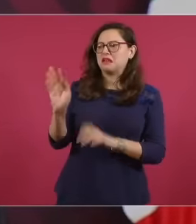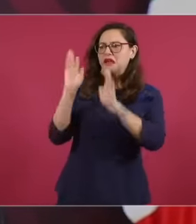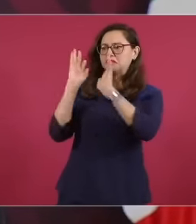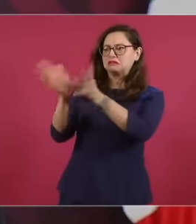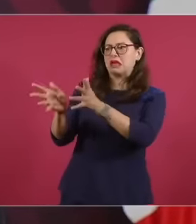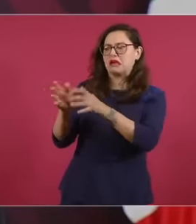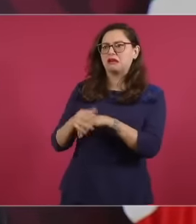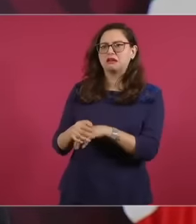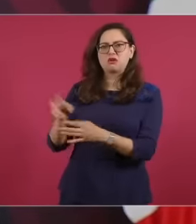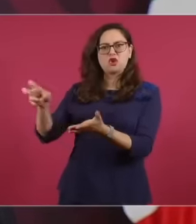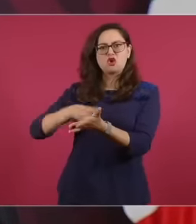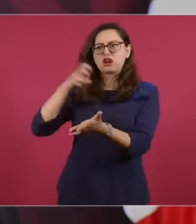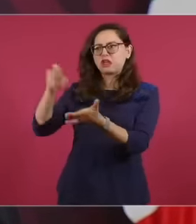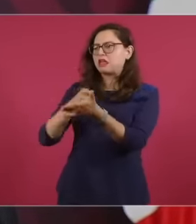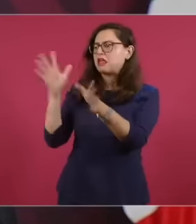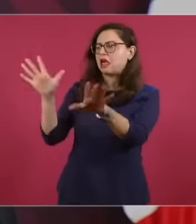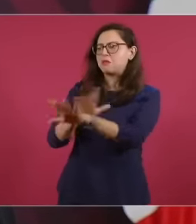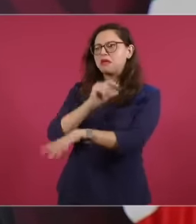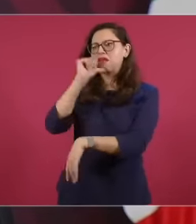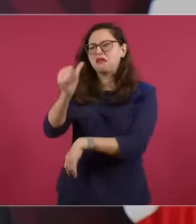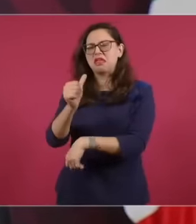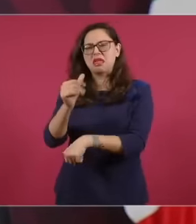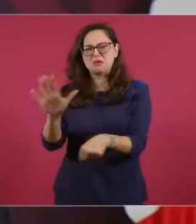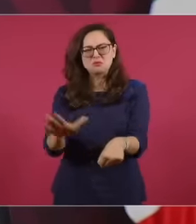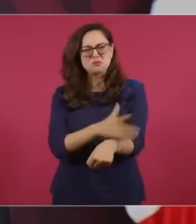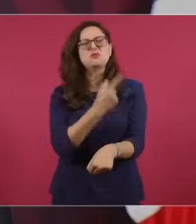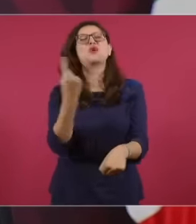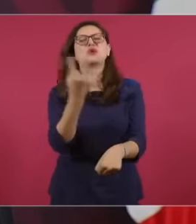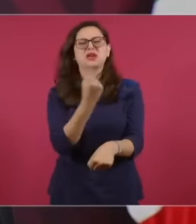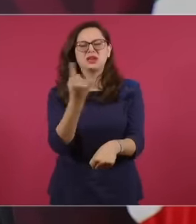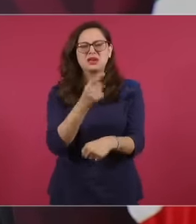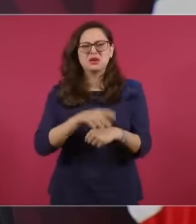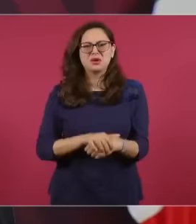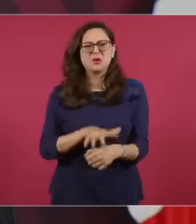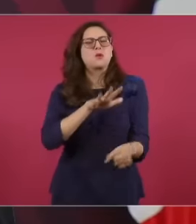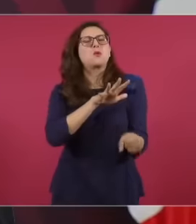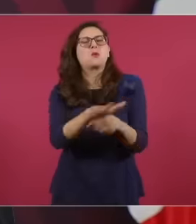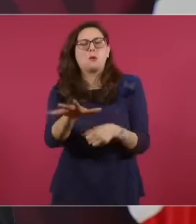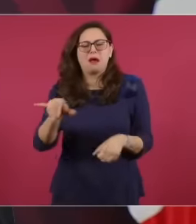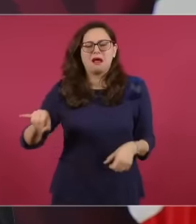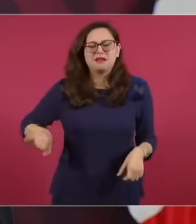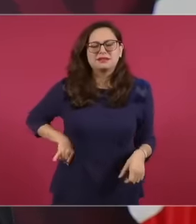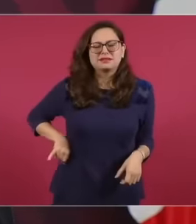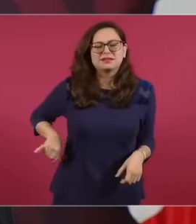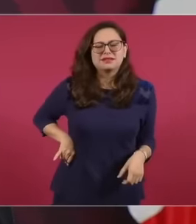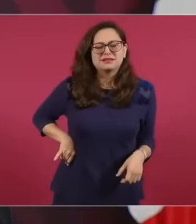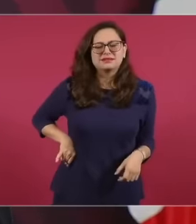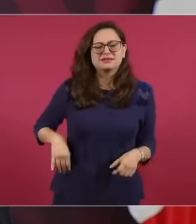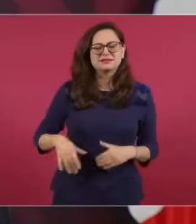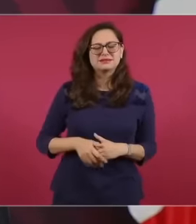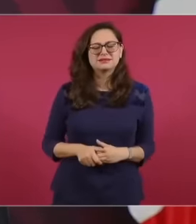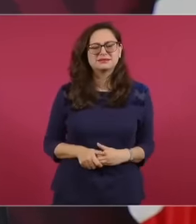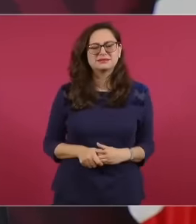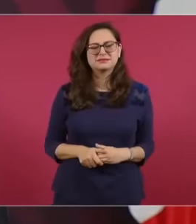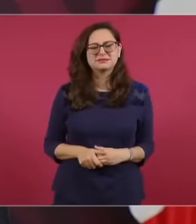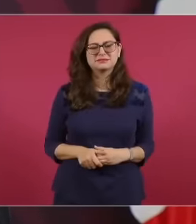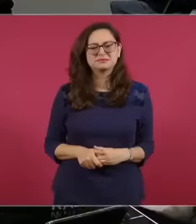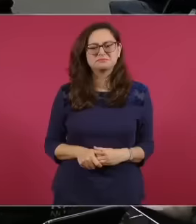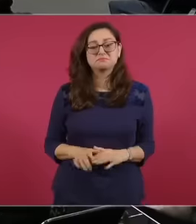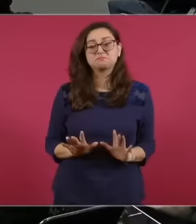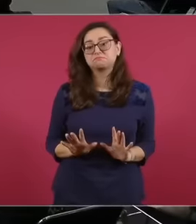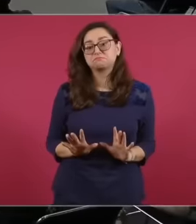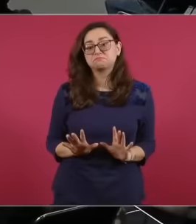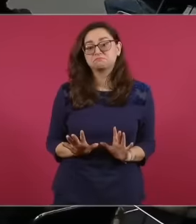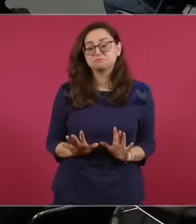modification,